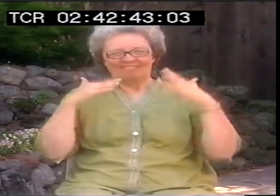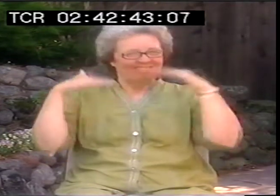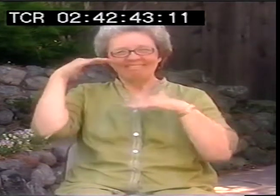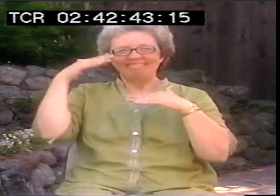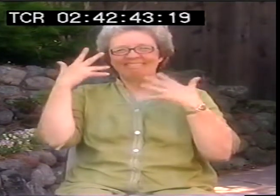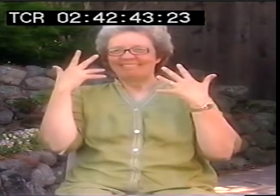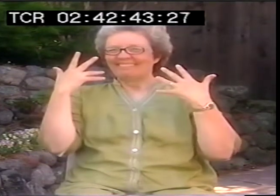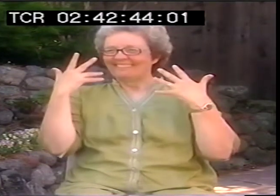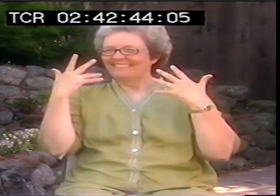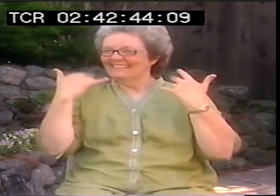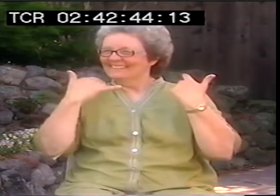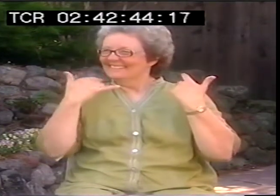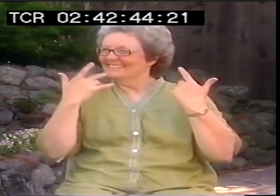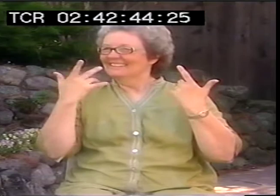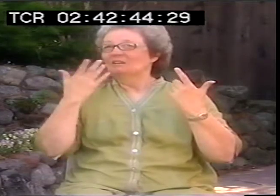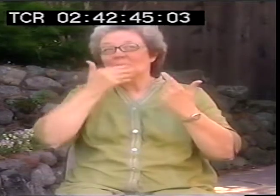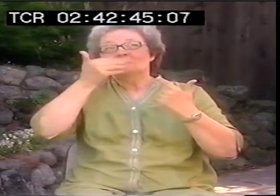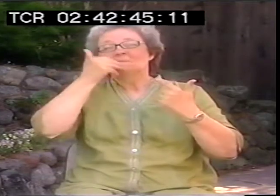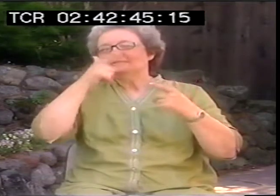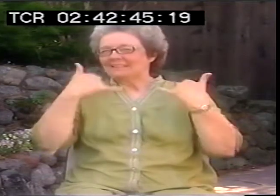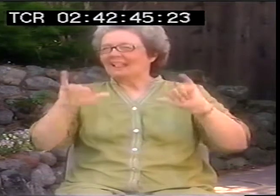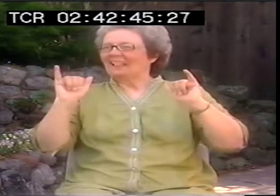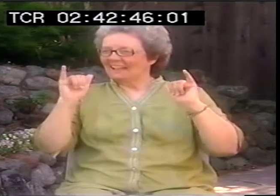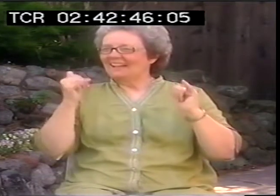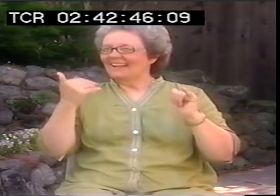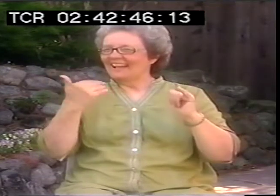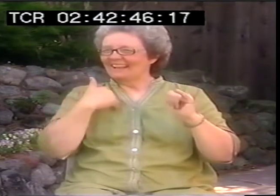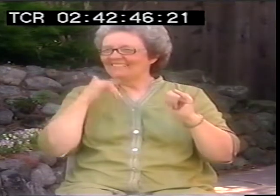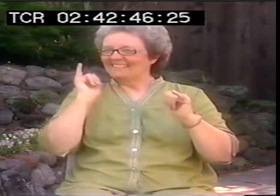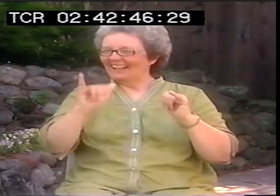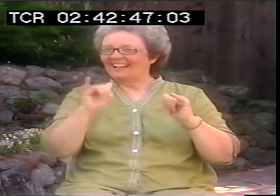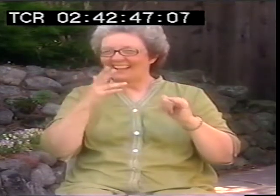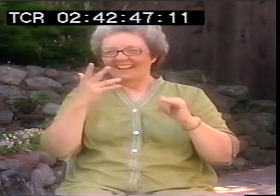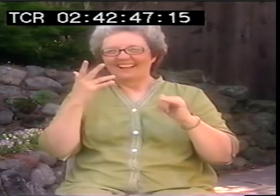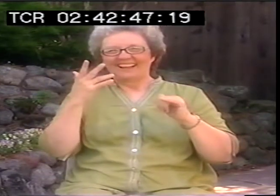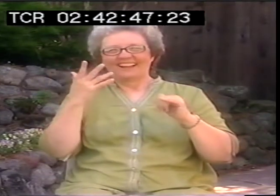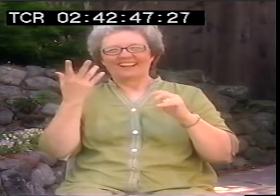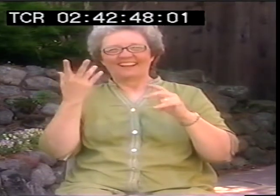men and women function in a really different way. They're still unequal in so many ways.